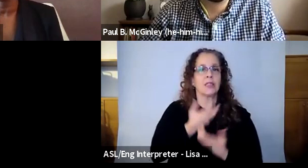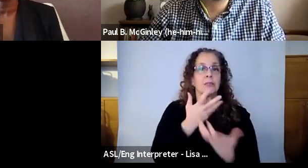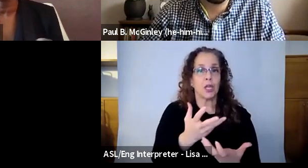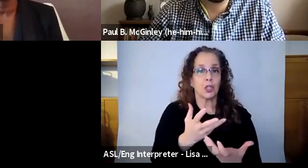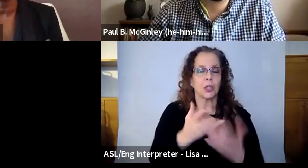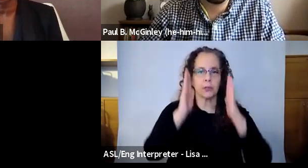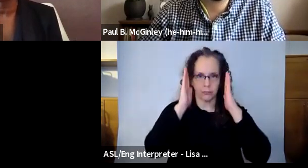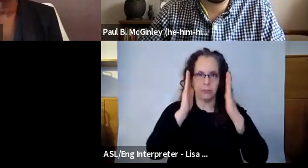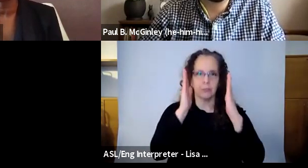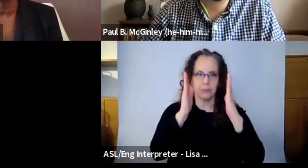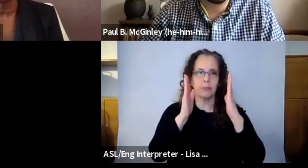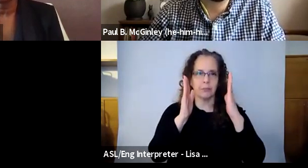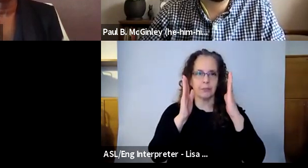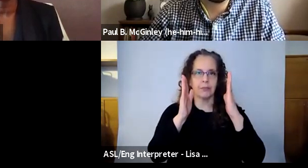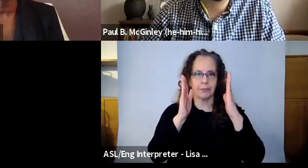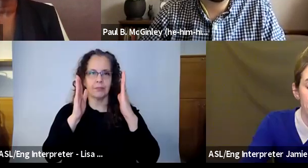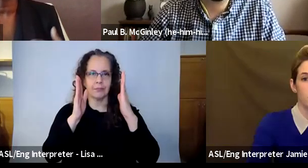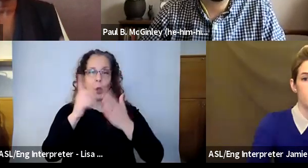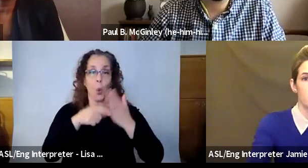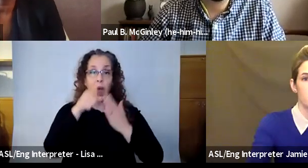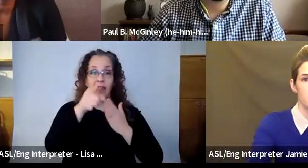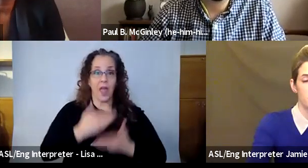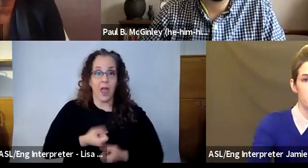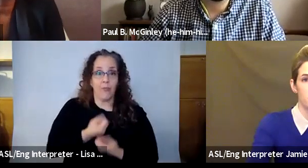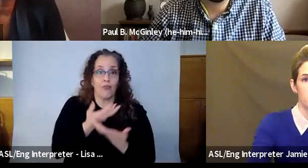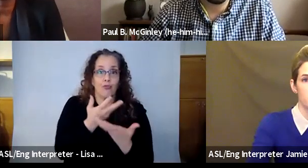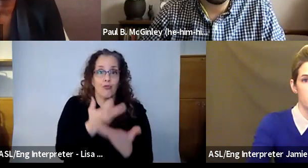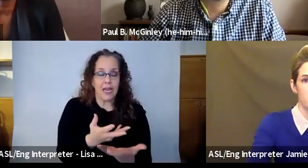doing really matters, bringing their authentic selves to the